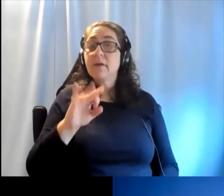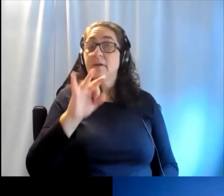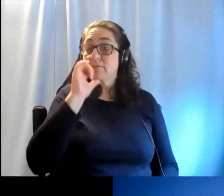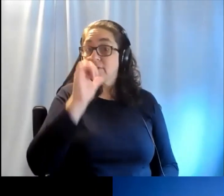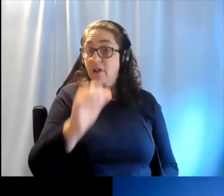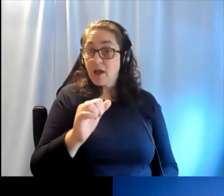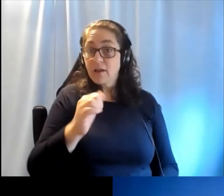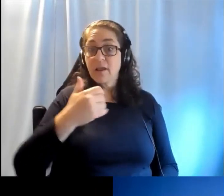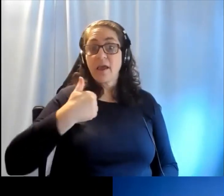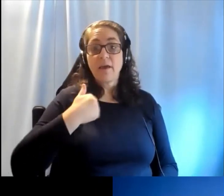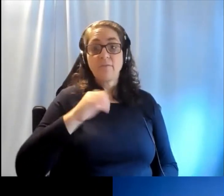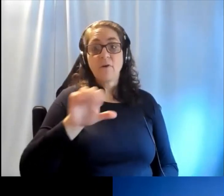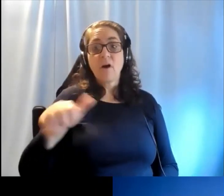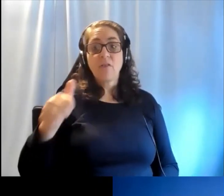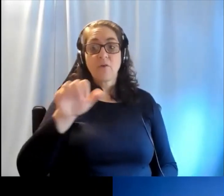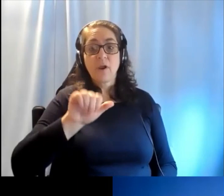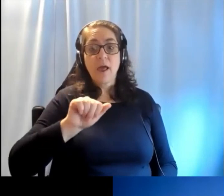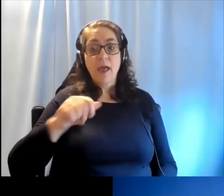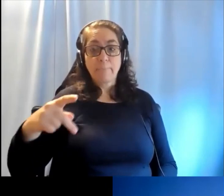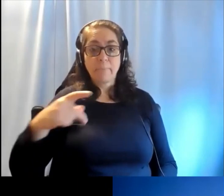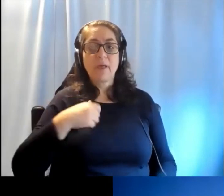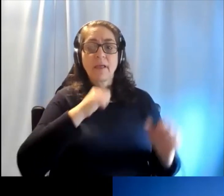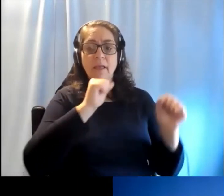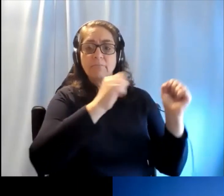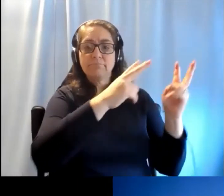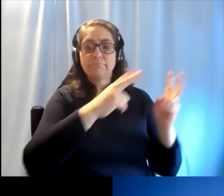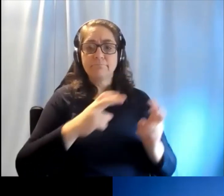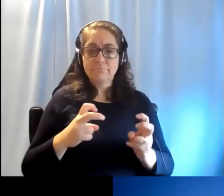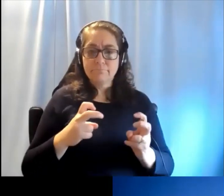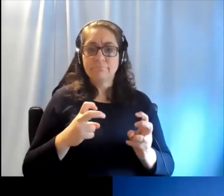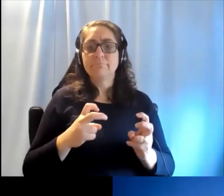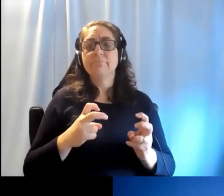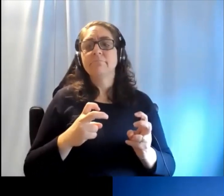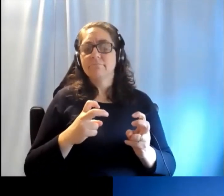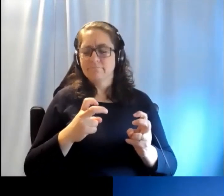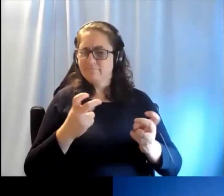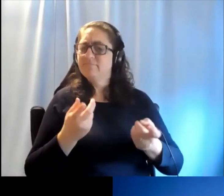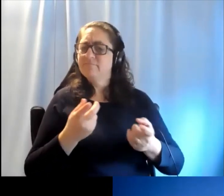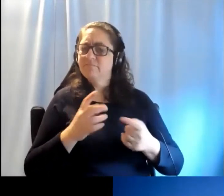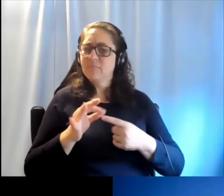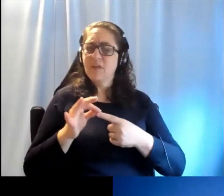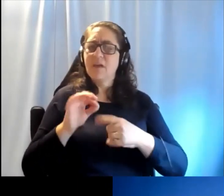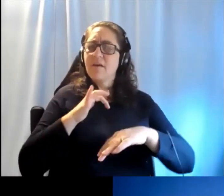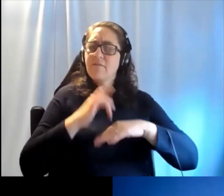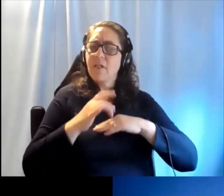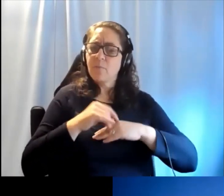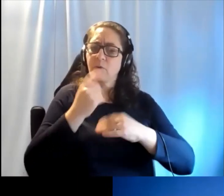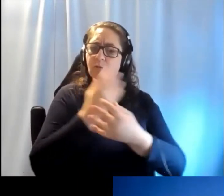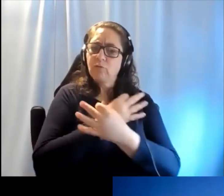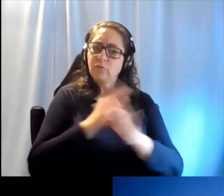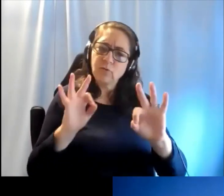And if it doesn't, there are apps you can download for, including apps which are available